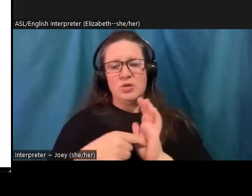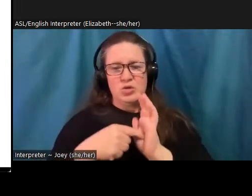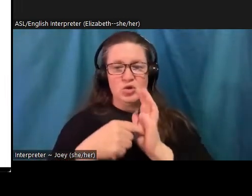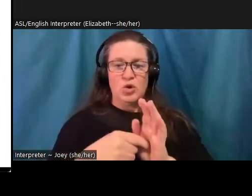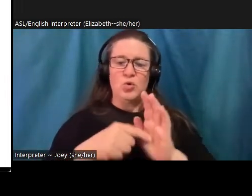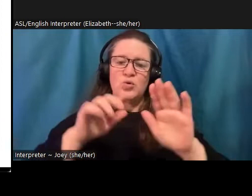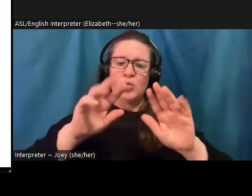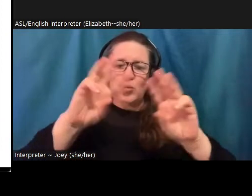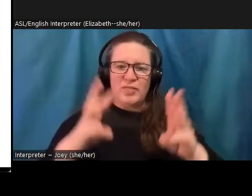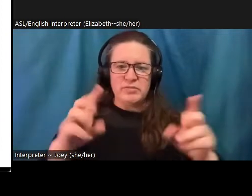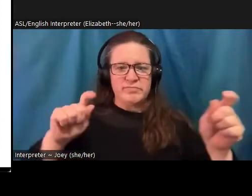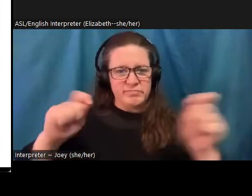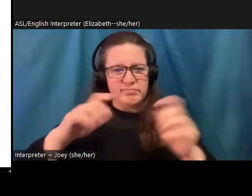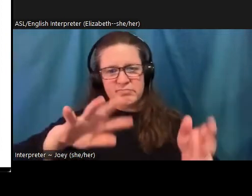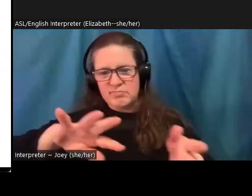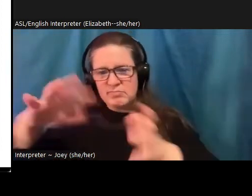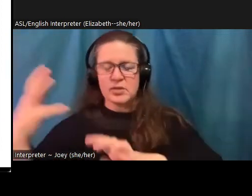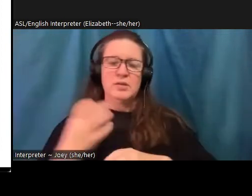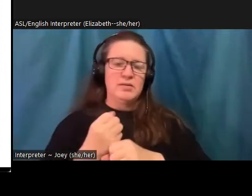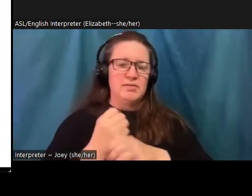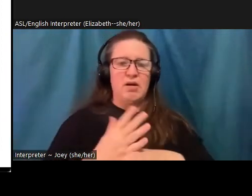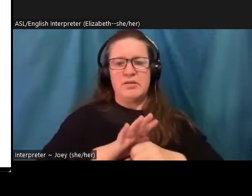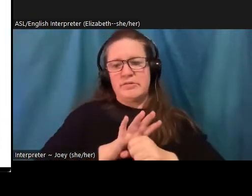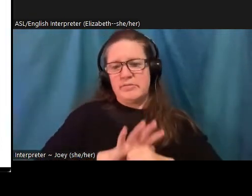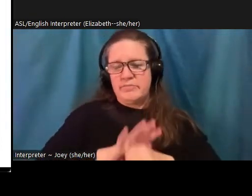traumatic grief, post traumatic stress, sleep orders, substance